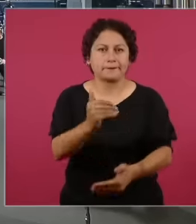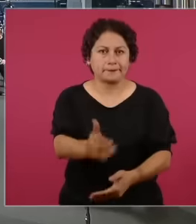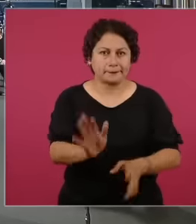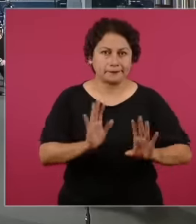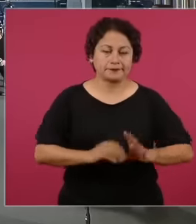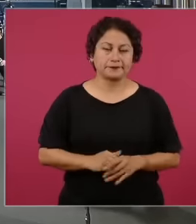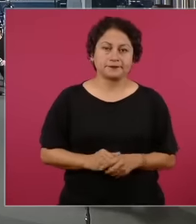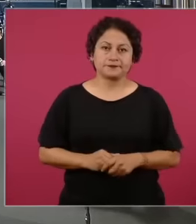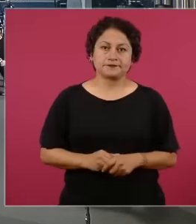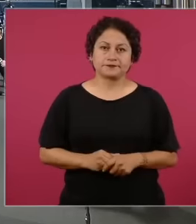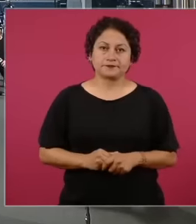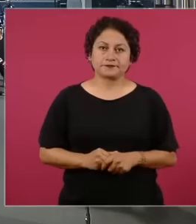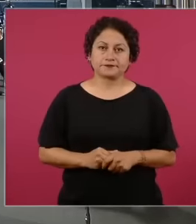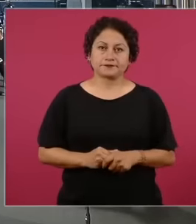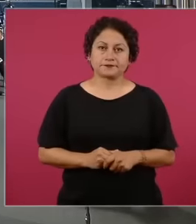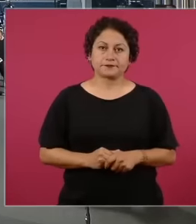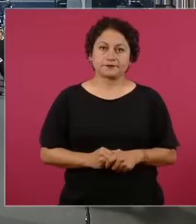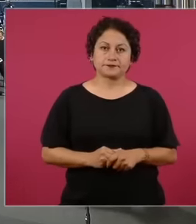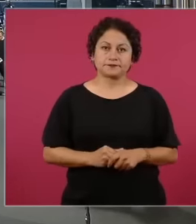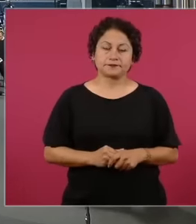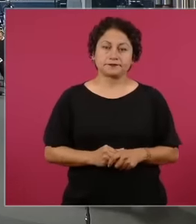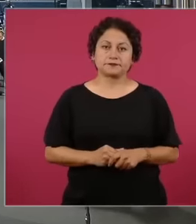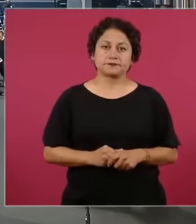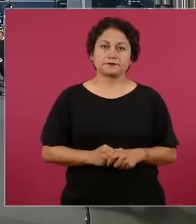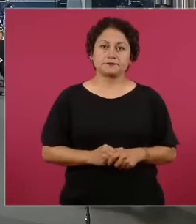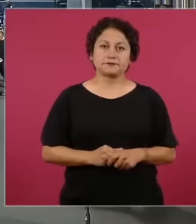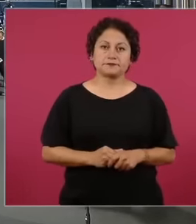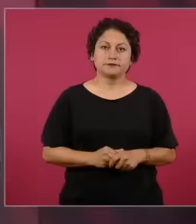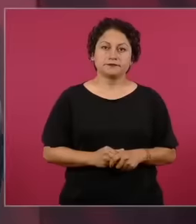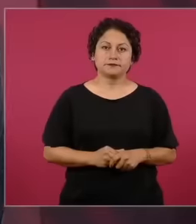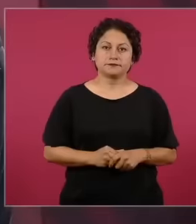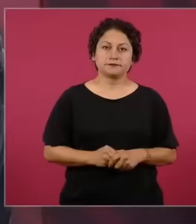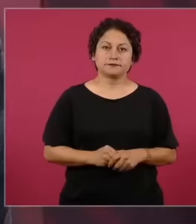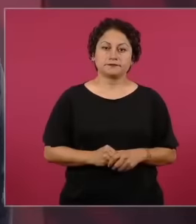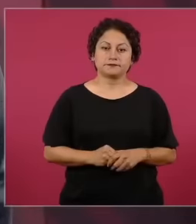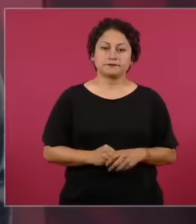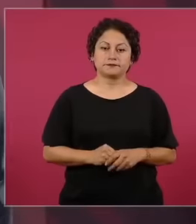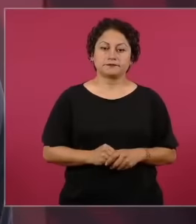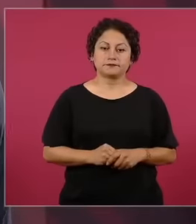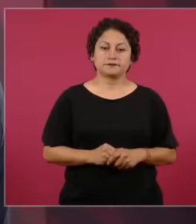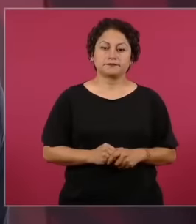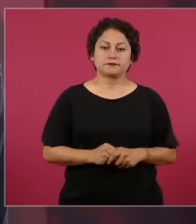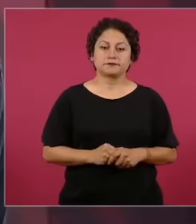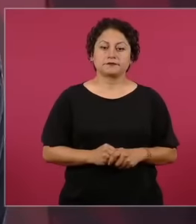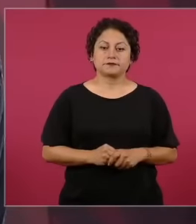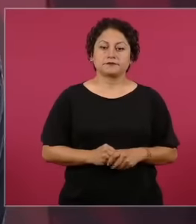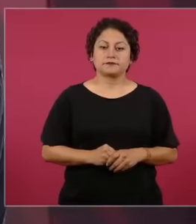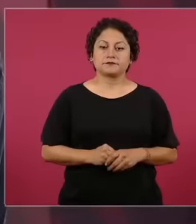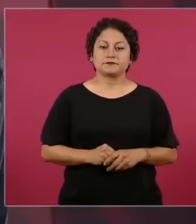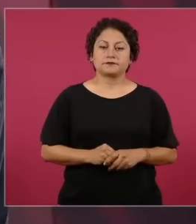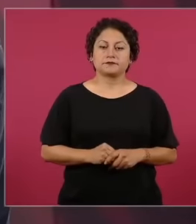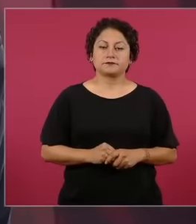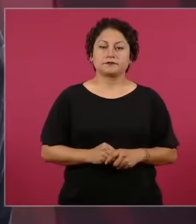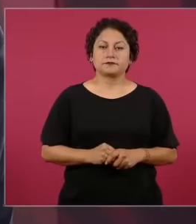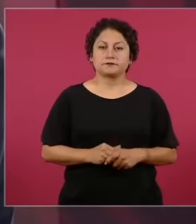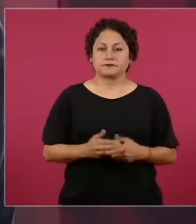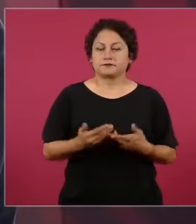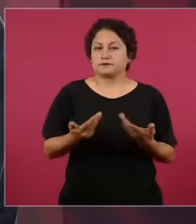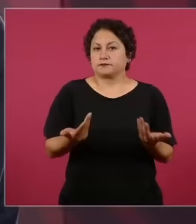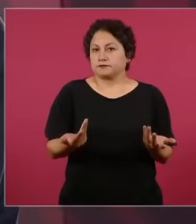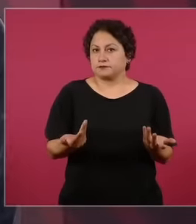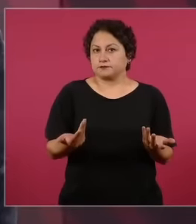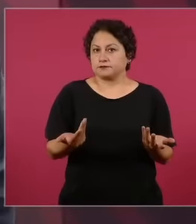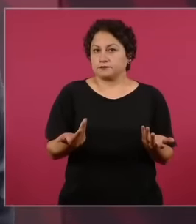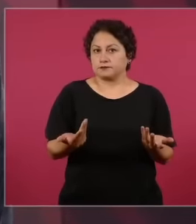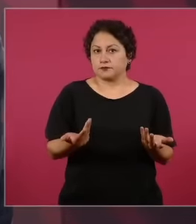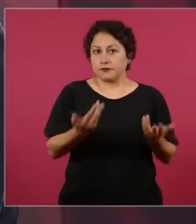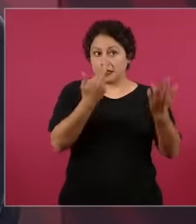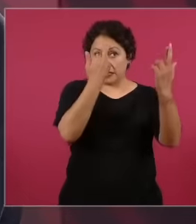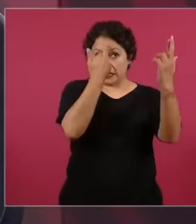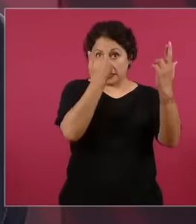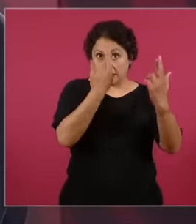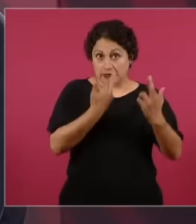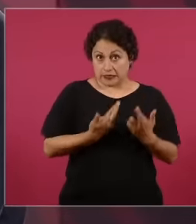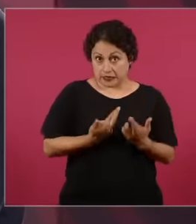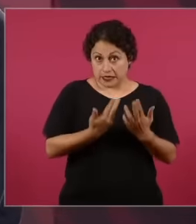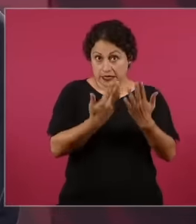there is no respect while I am here,